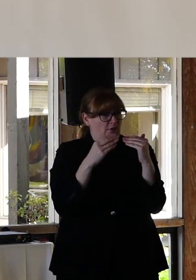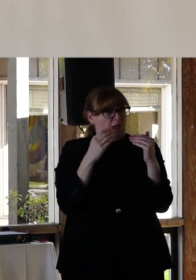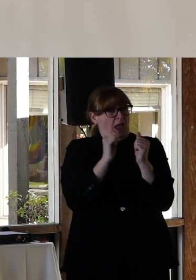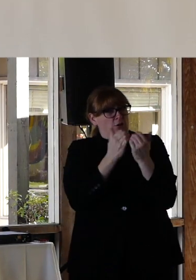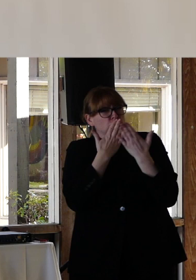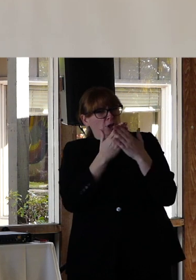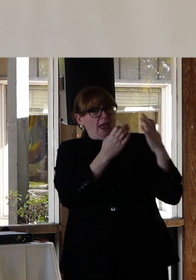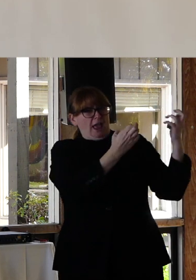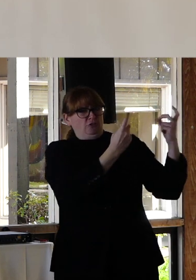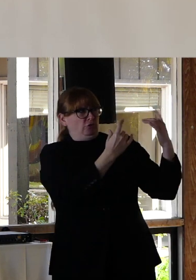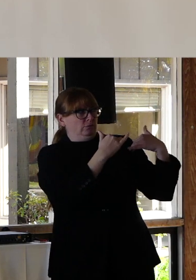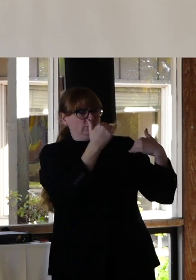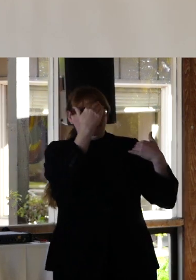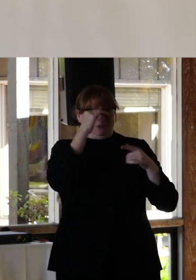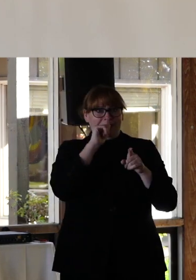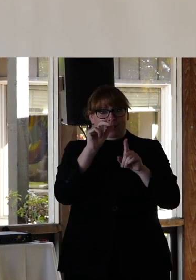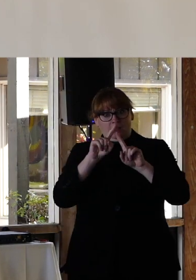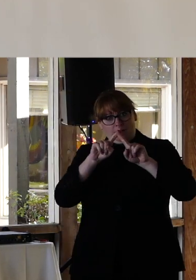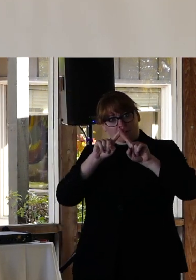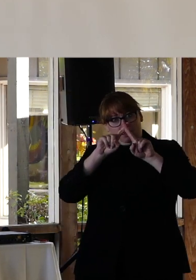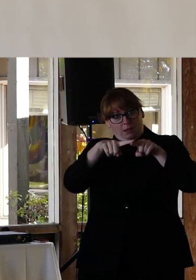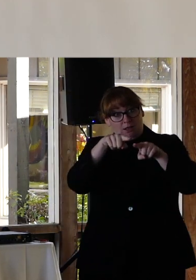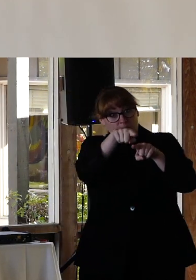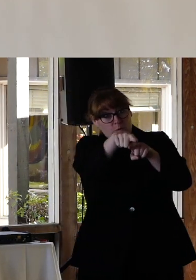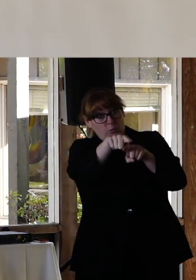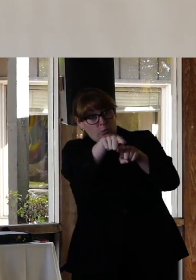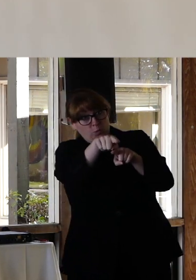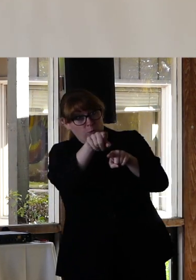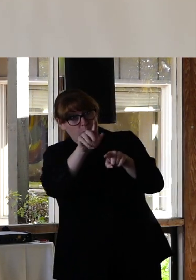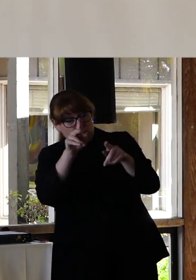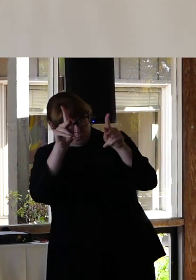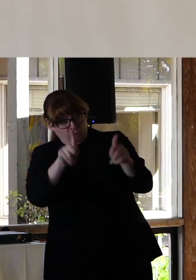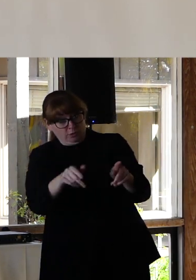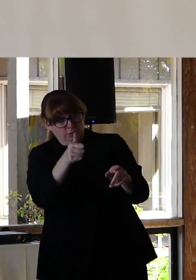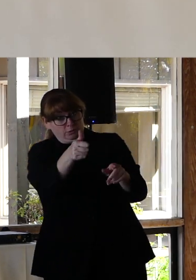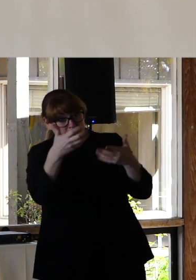that does not rely on already oppressed people educating you in the moment.